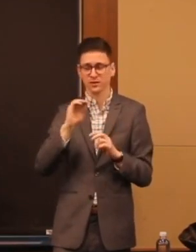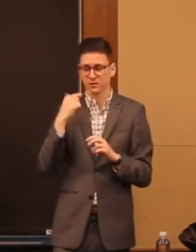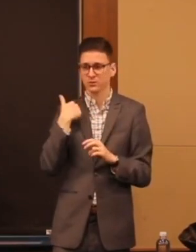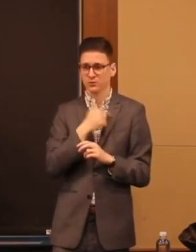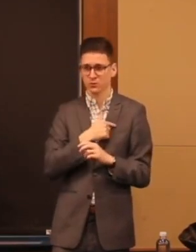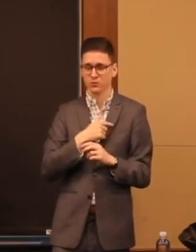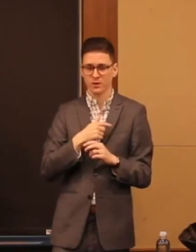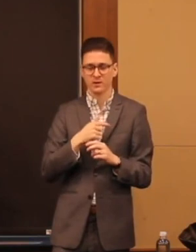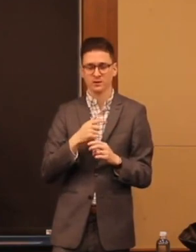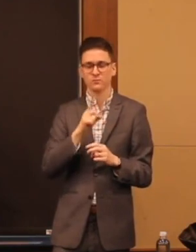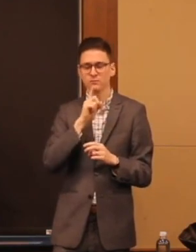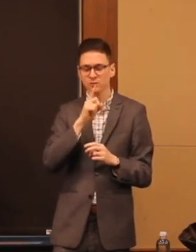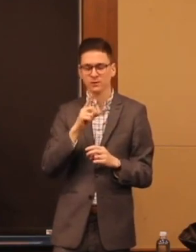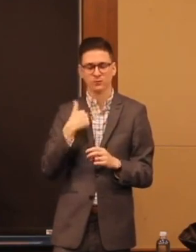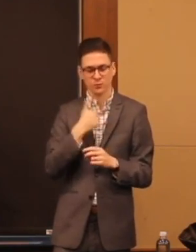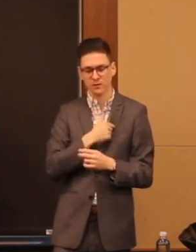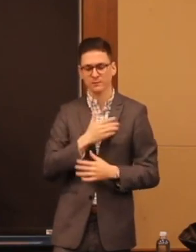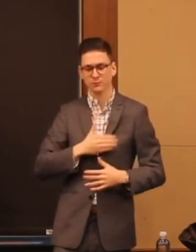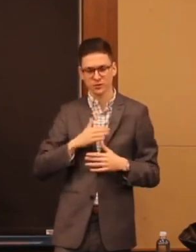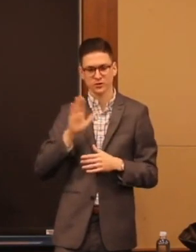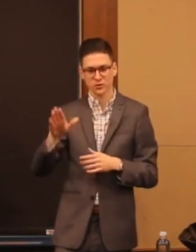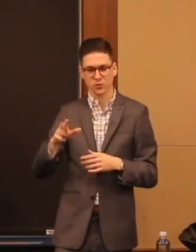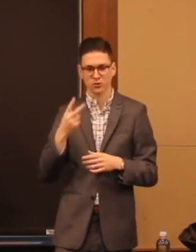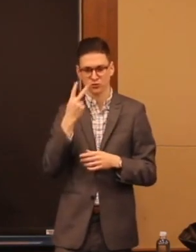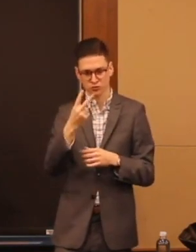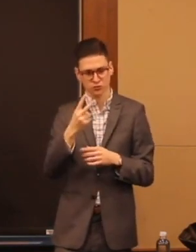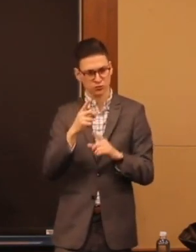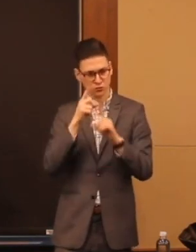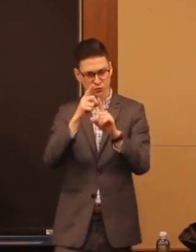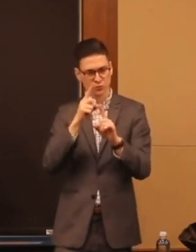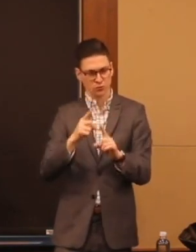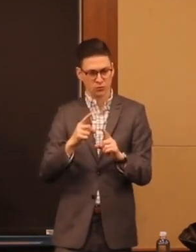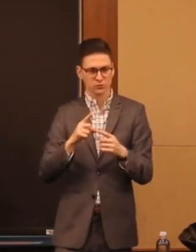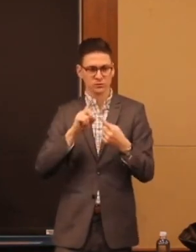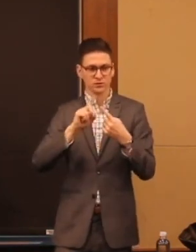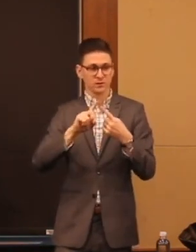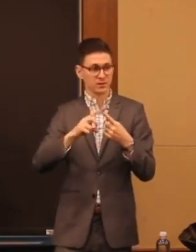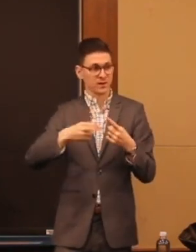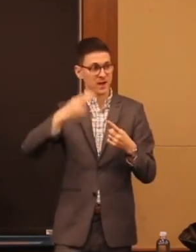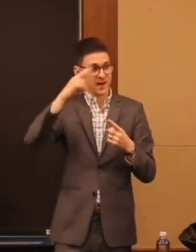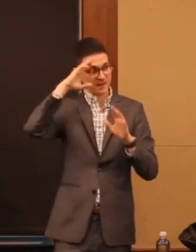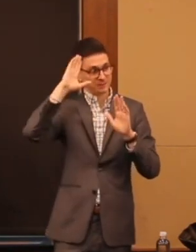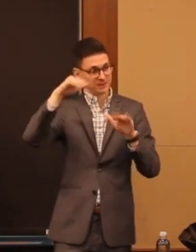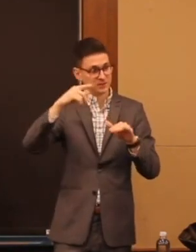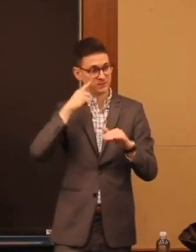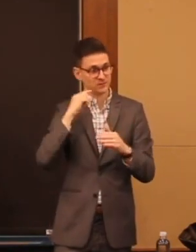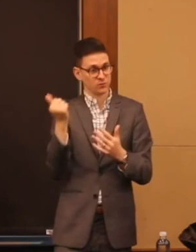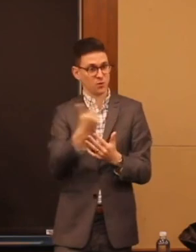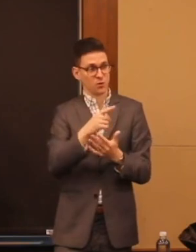much appreciate your two core agenda items which is the high expectations for all students